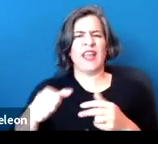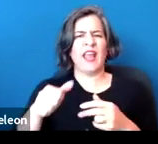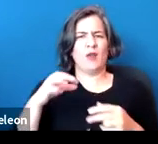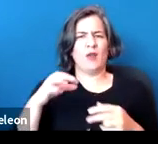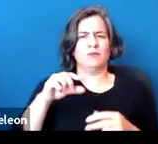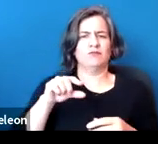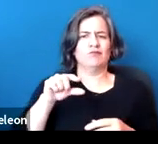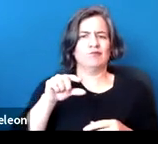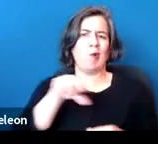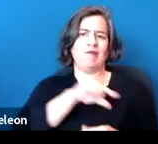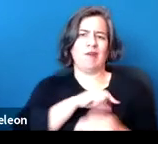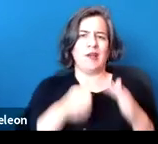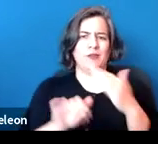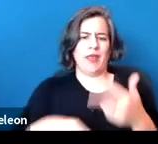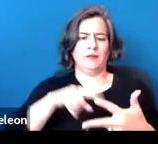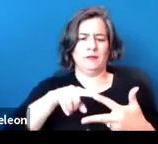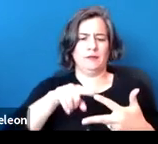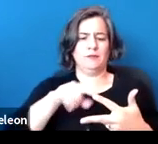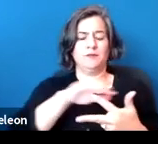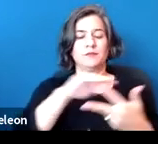The third prong is what's called the regarded-as prong.